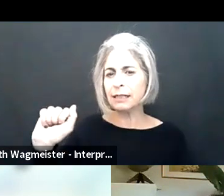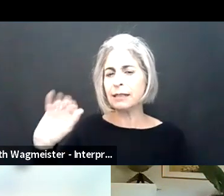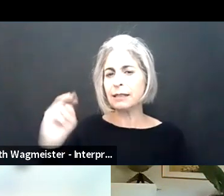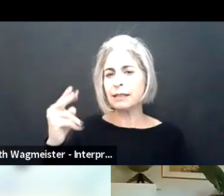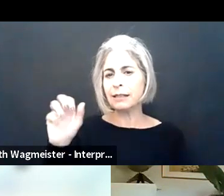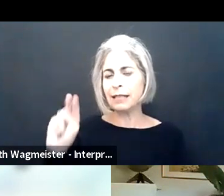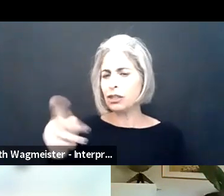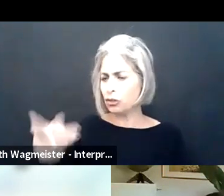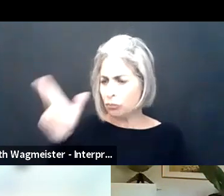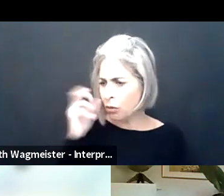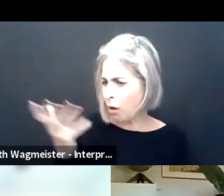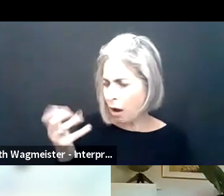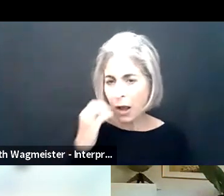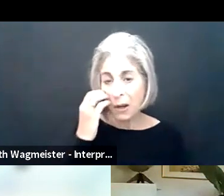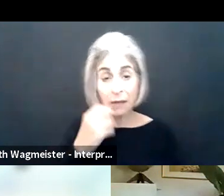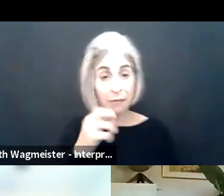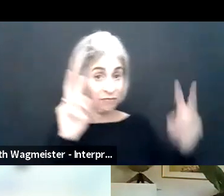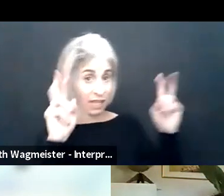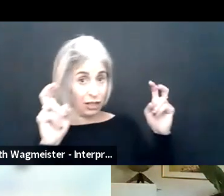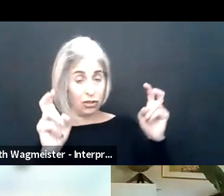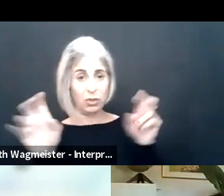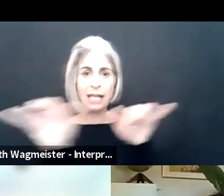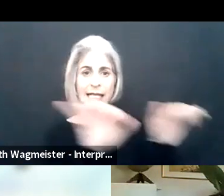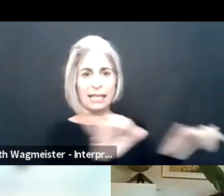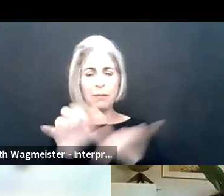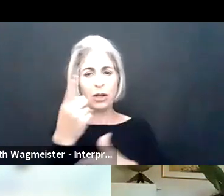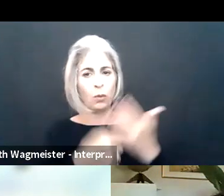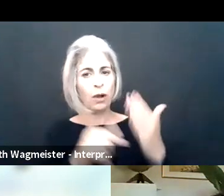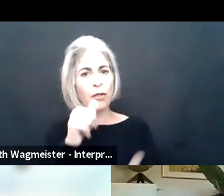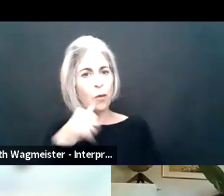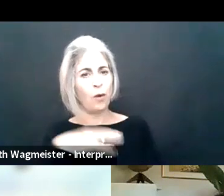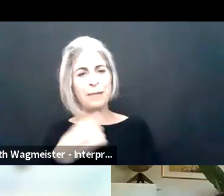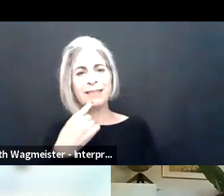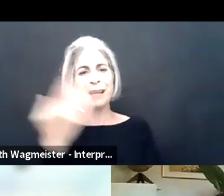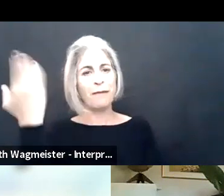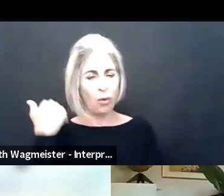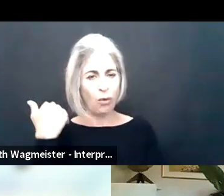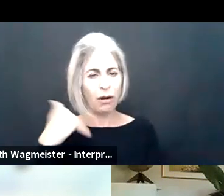What have you heard on this issue? Sachin: So, you know, the issue is